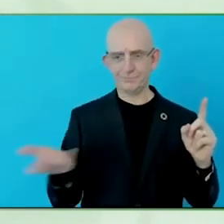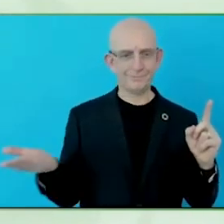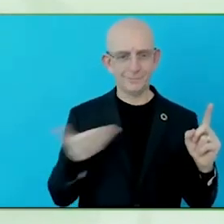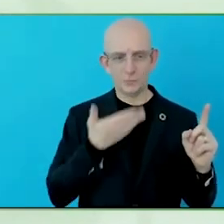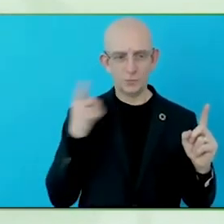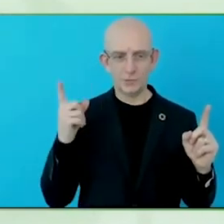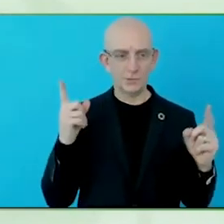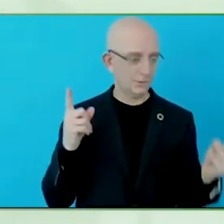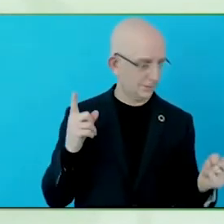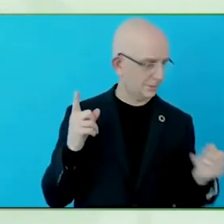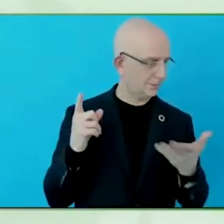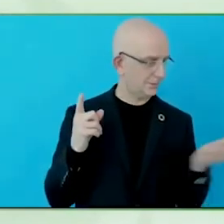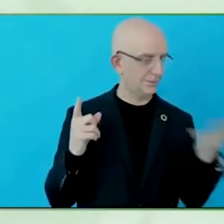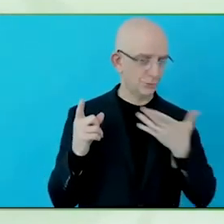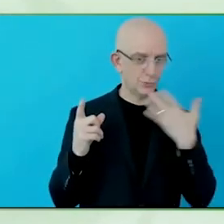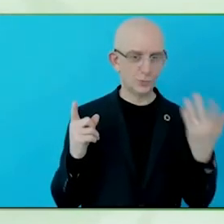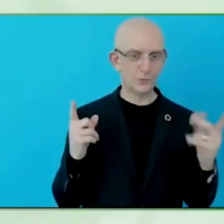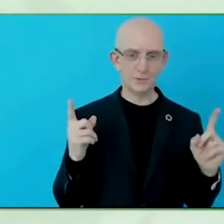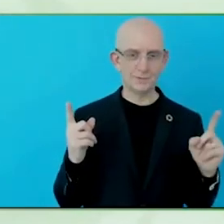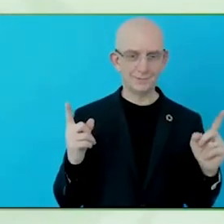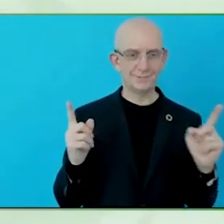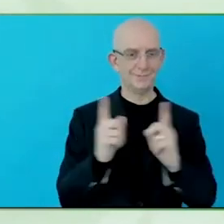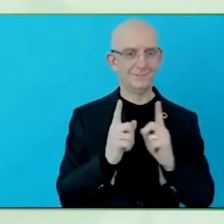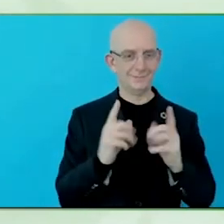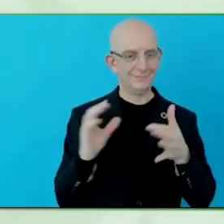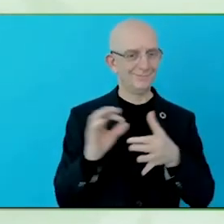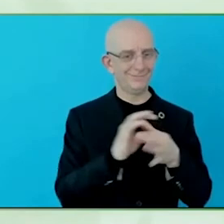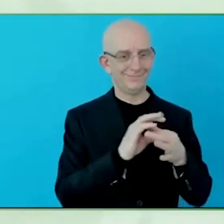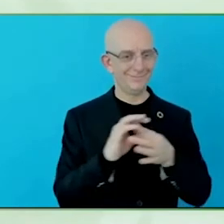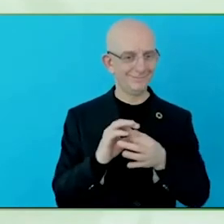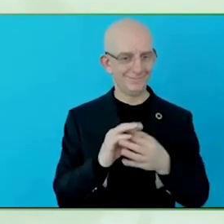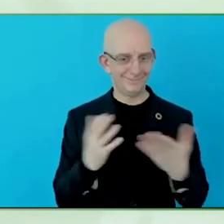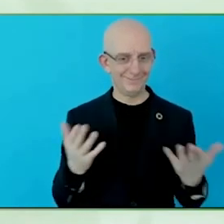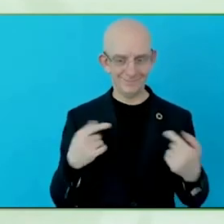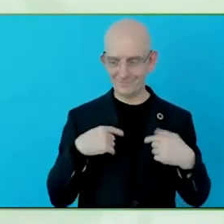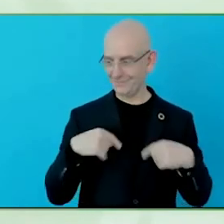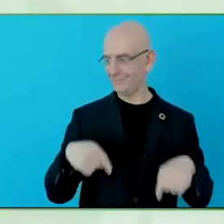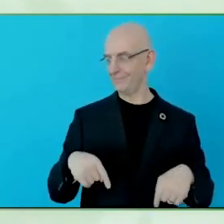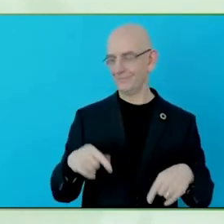How do you ensure consistency?